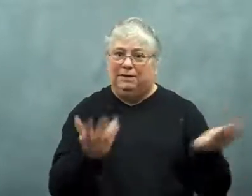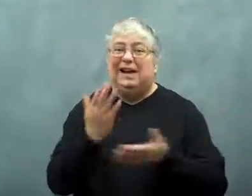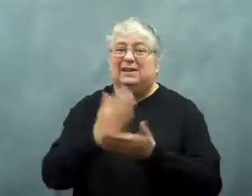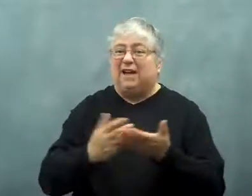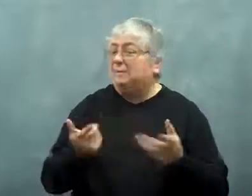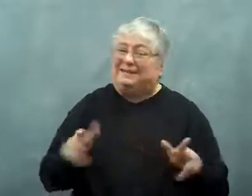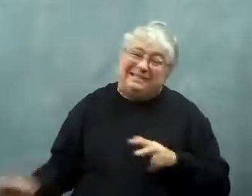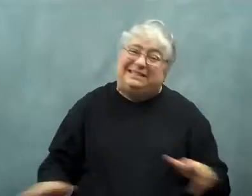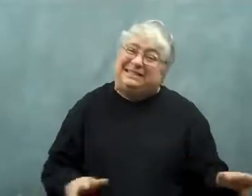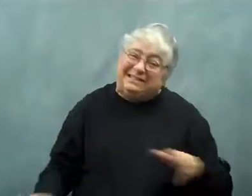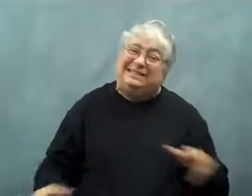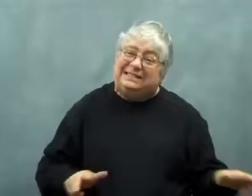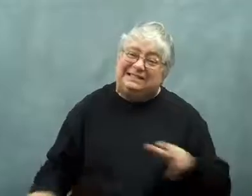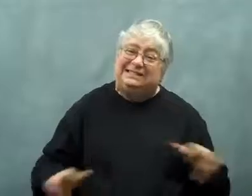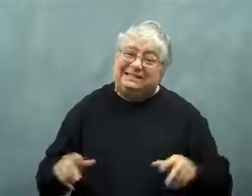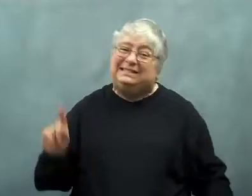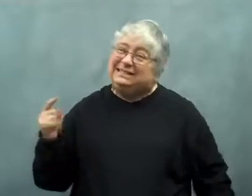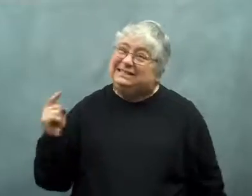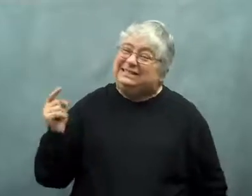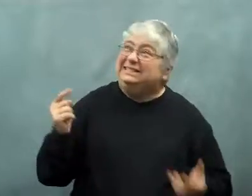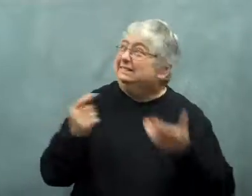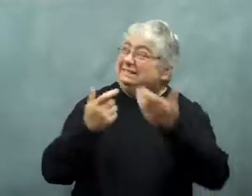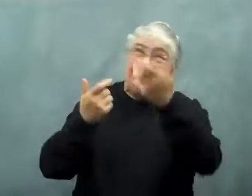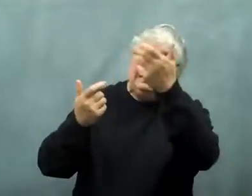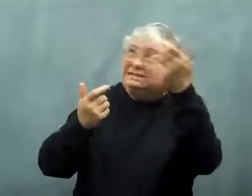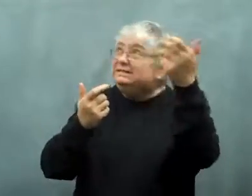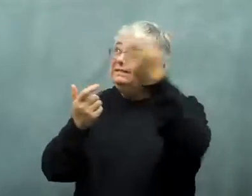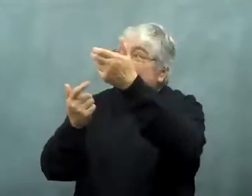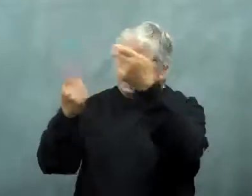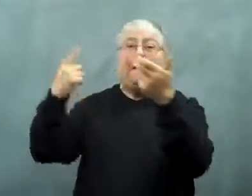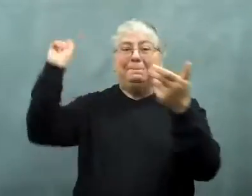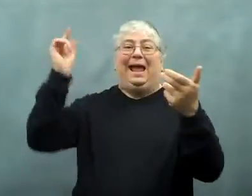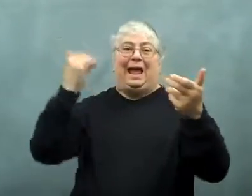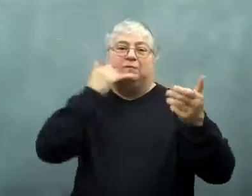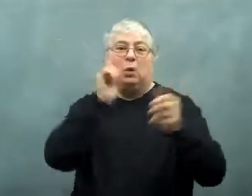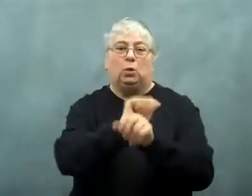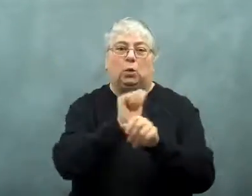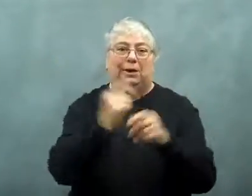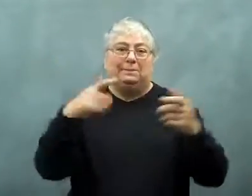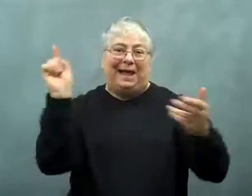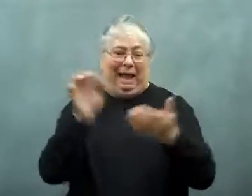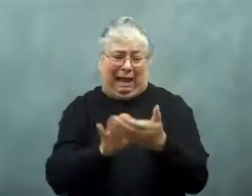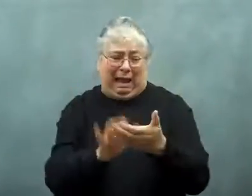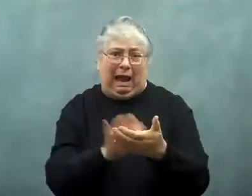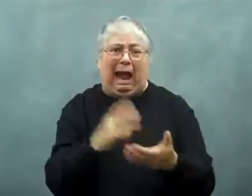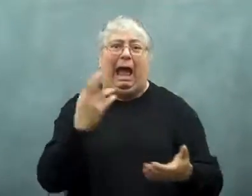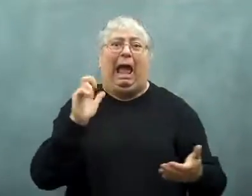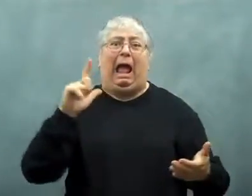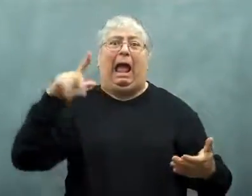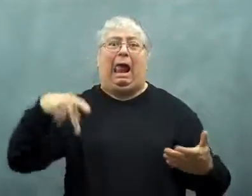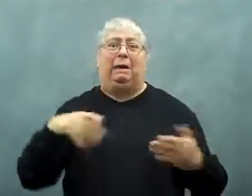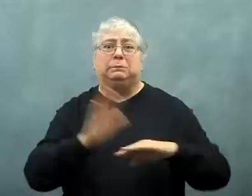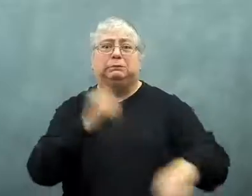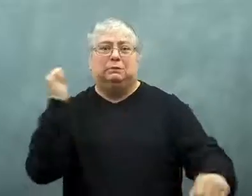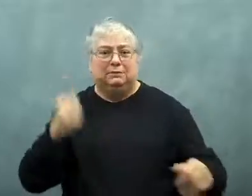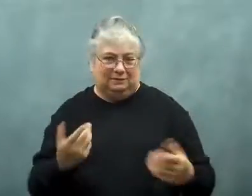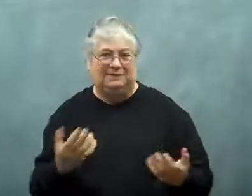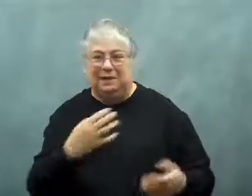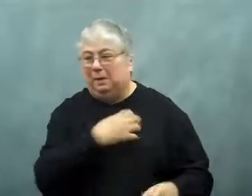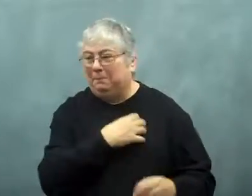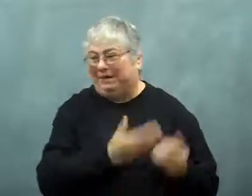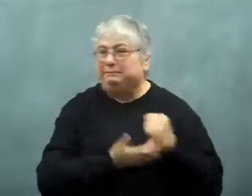Some people walked long distances before getting phone connectivity